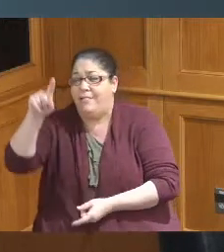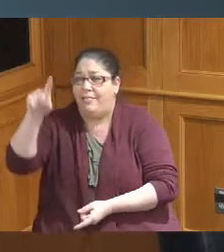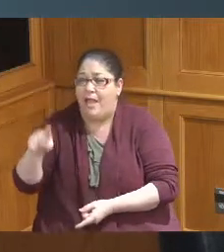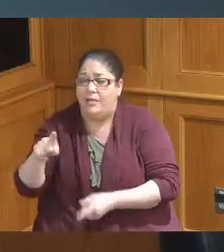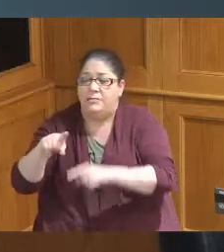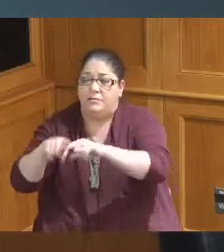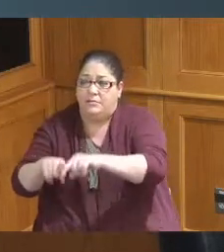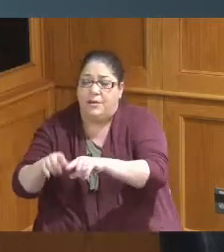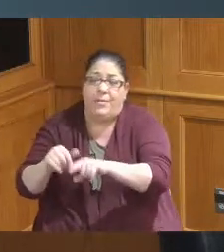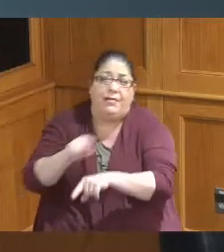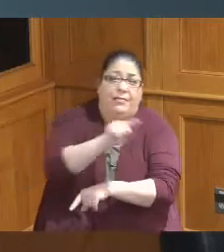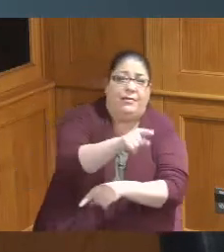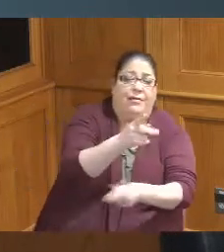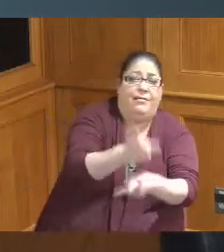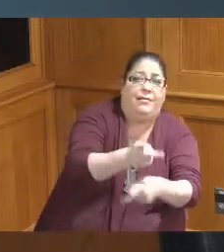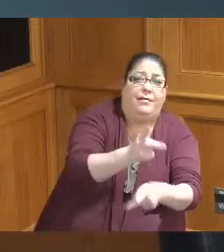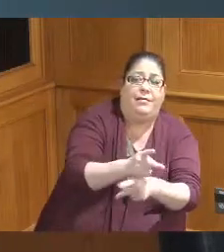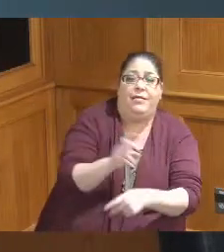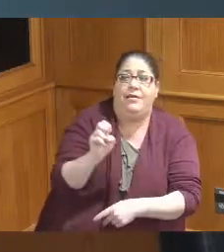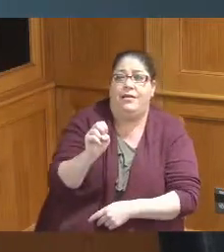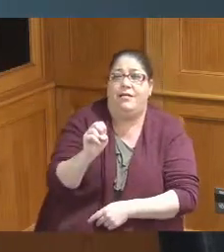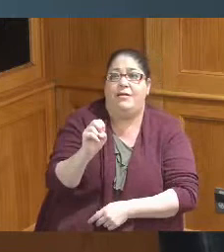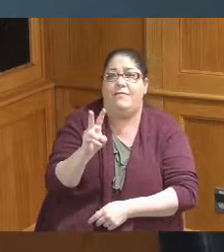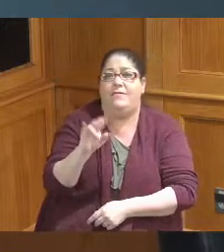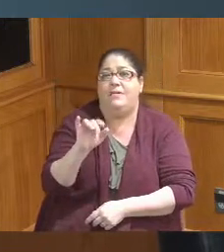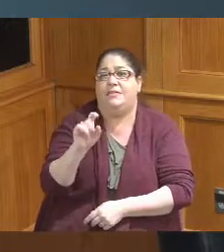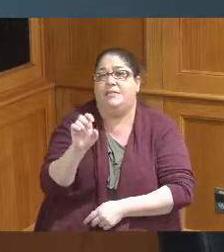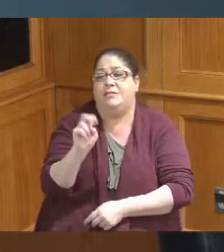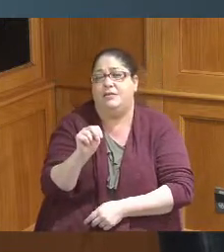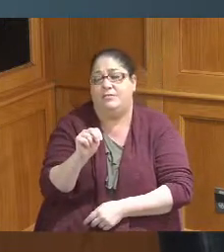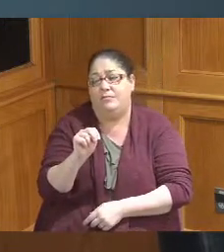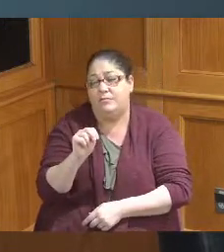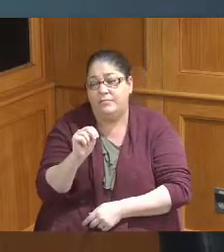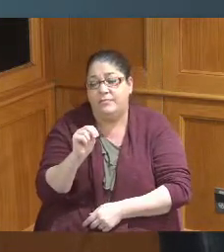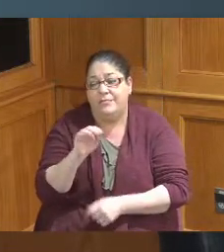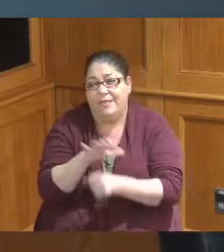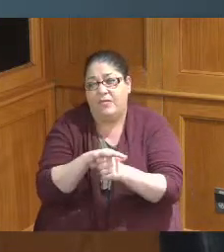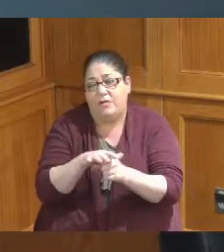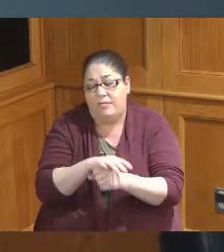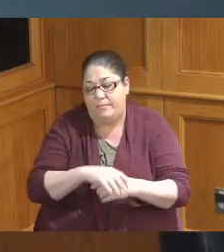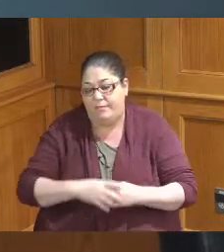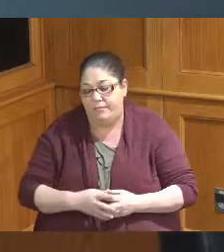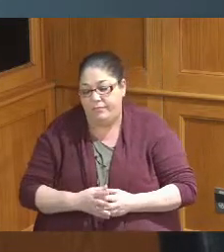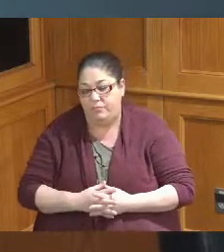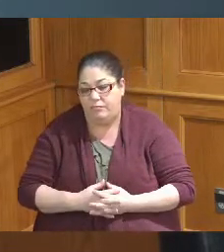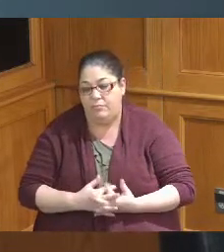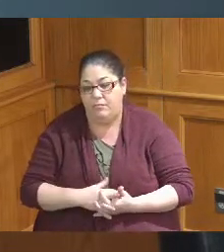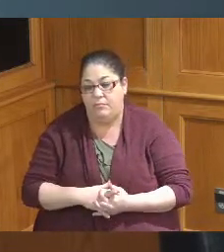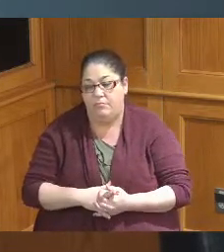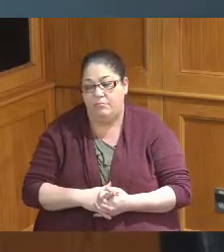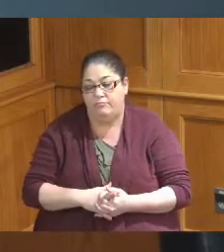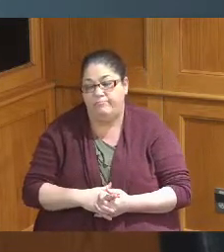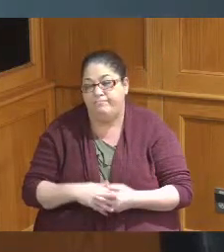know handle Evanston or certain areas so I just wanted to be sure that that was out there as well